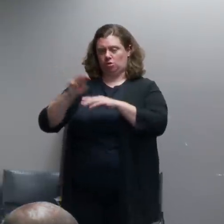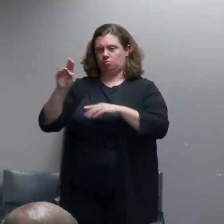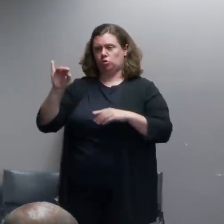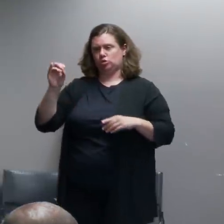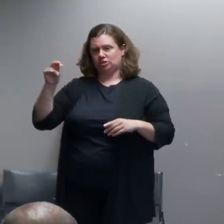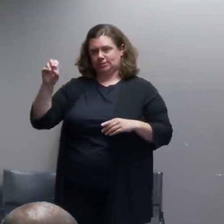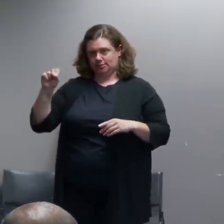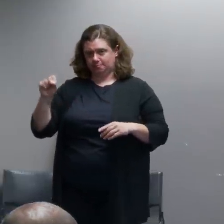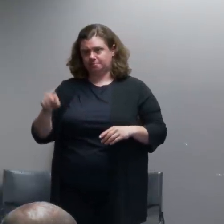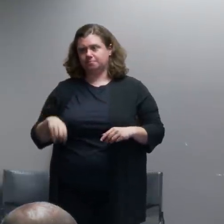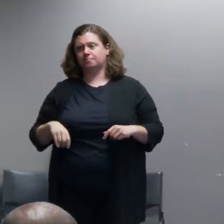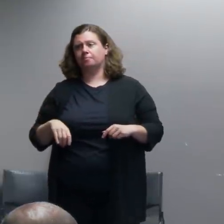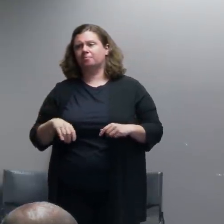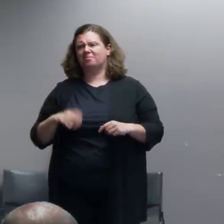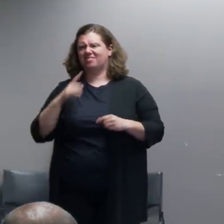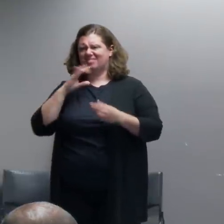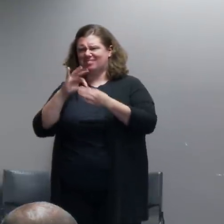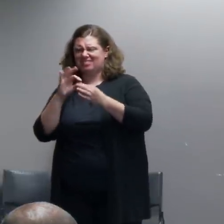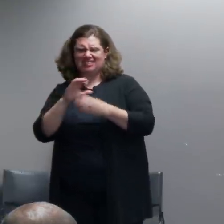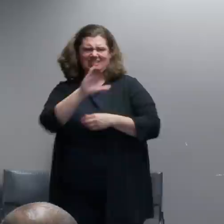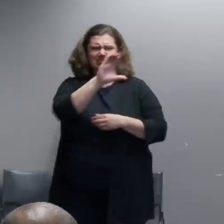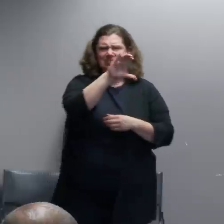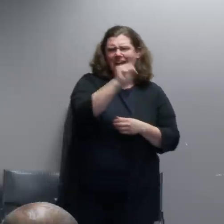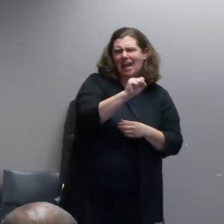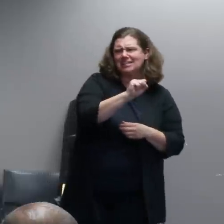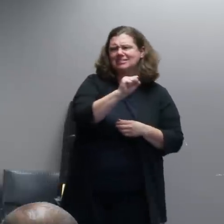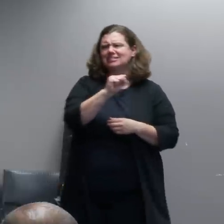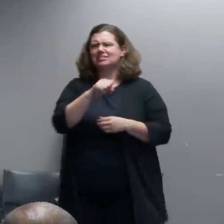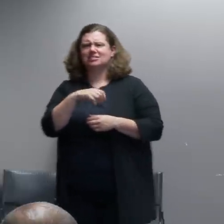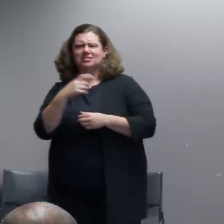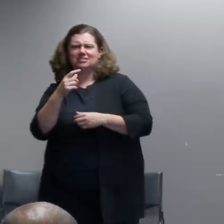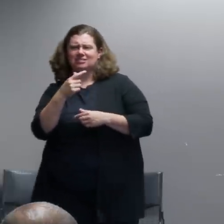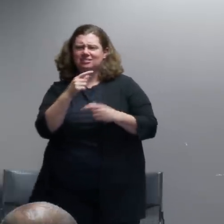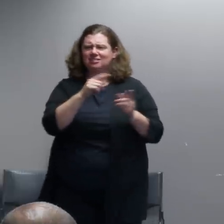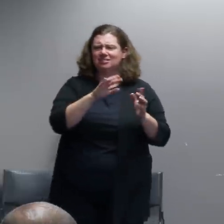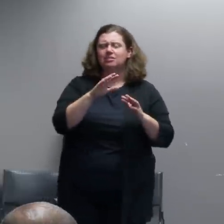CS gas right now and so I'd like to spend just a couple minutes